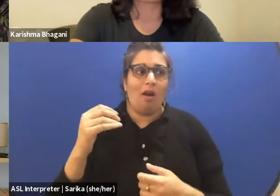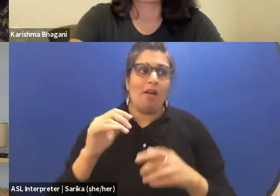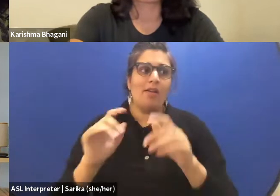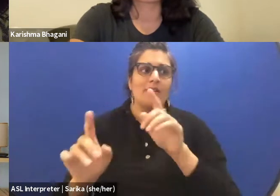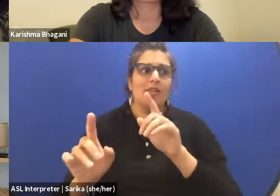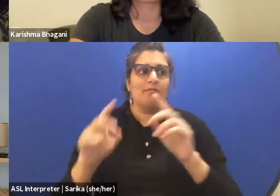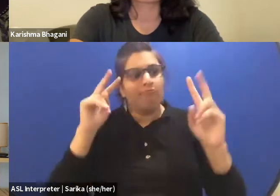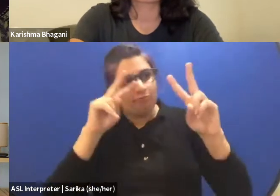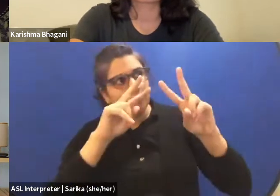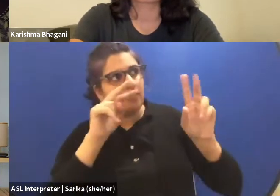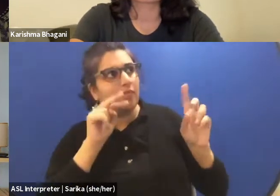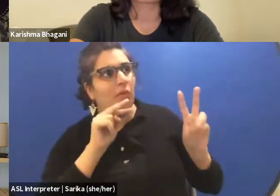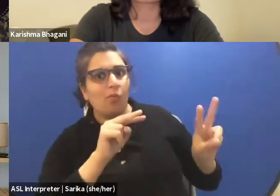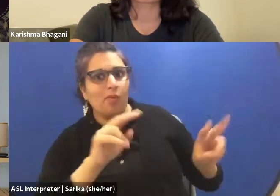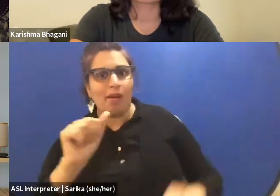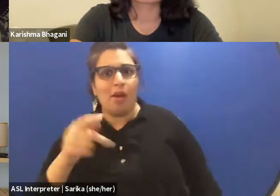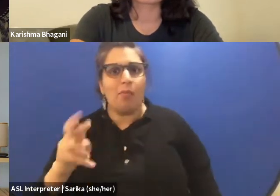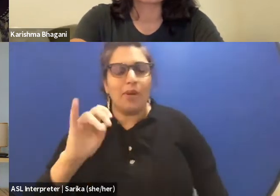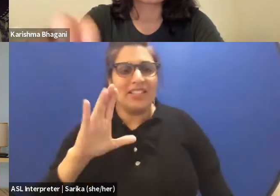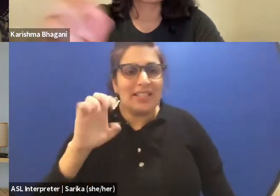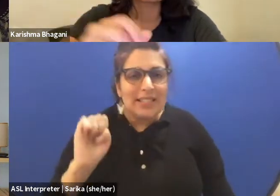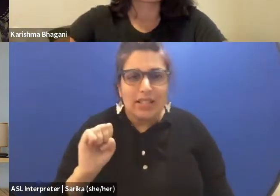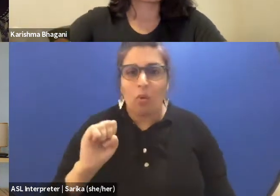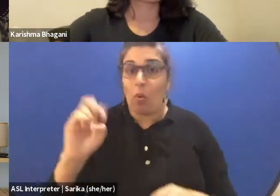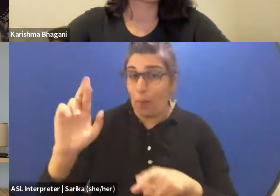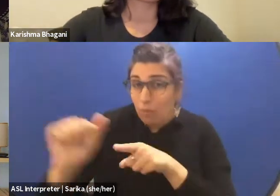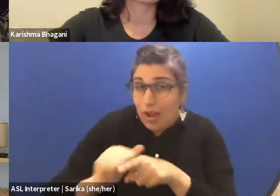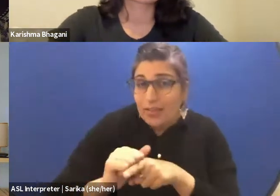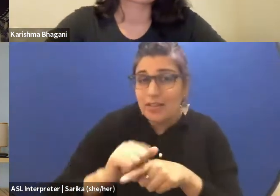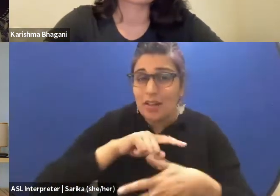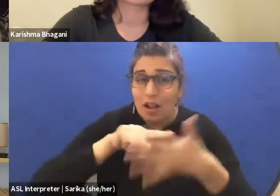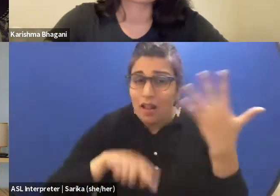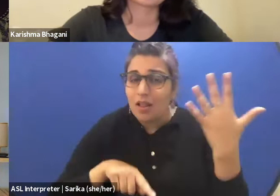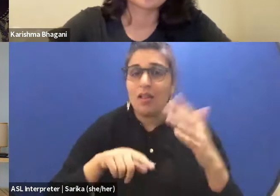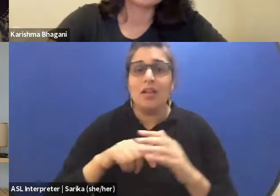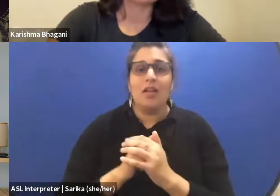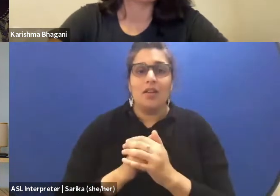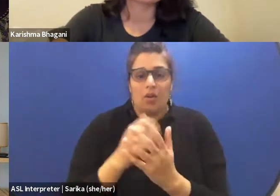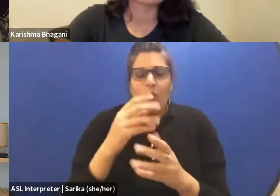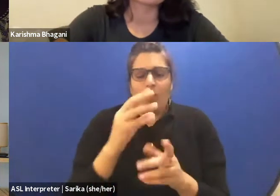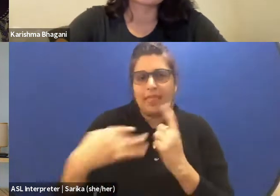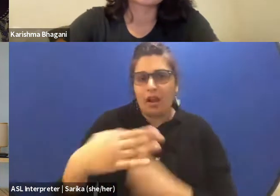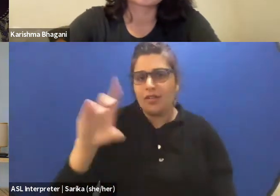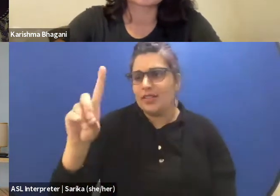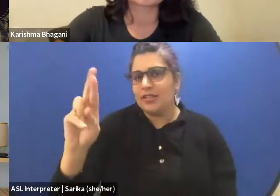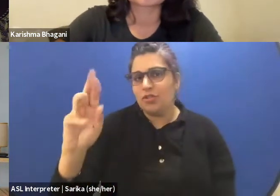or by practicing day by day and all of that, within the context of dramaturgy, what can it help us to articulate,